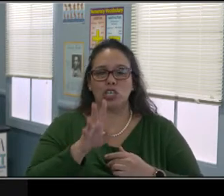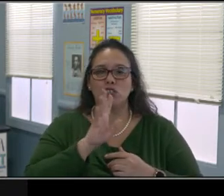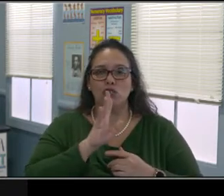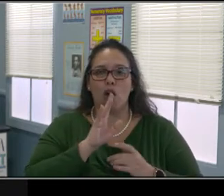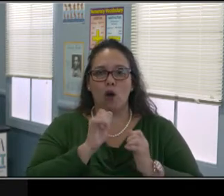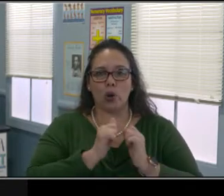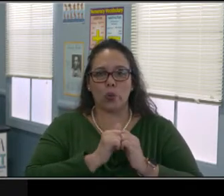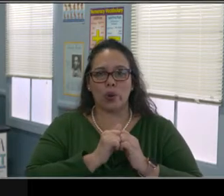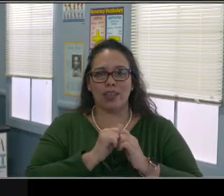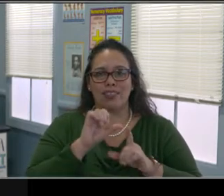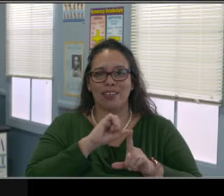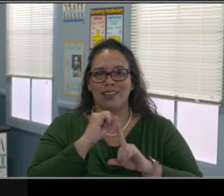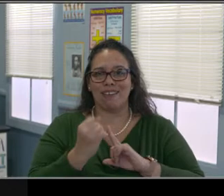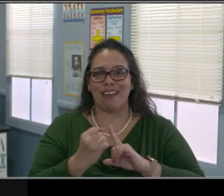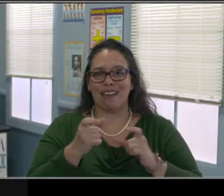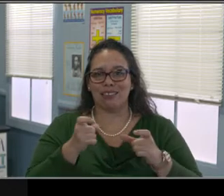and I'm gonna open it up to see,